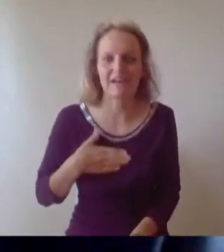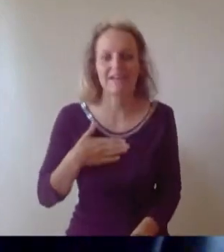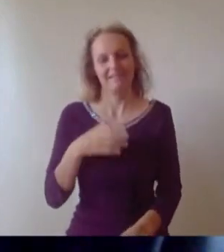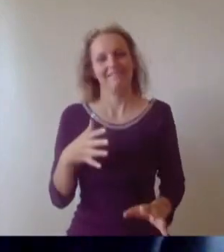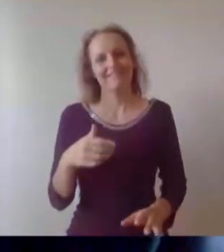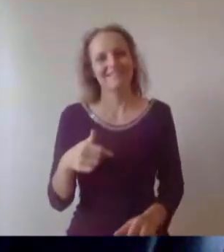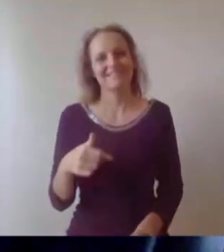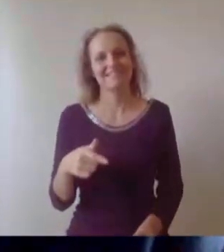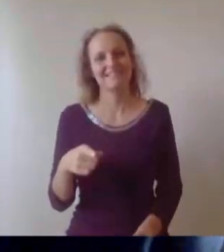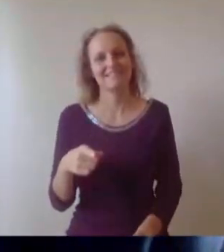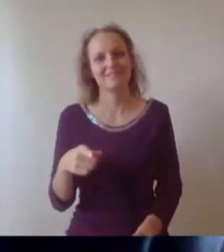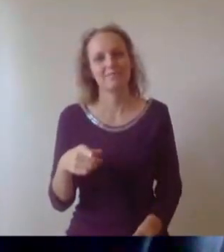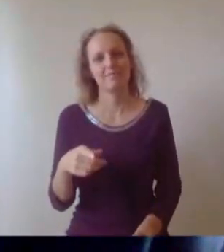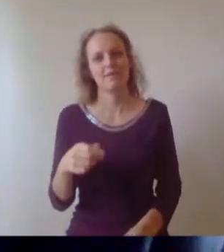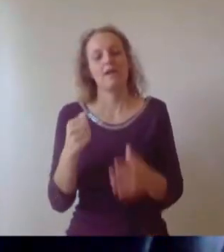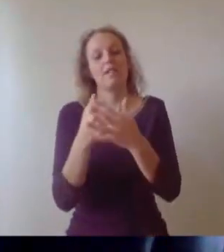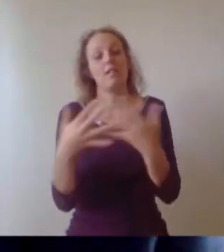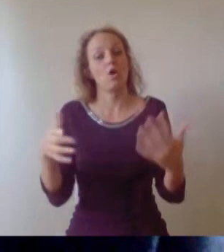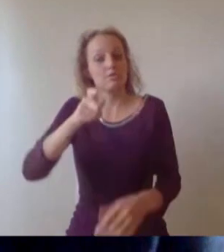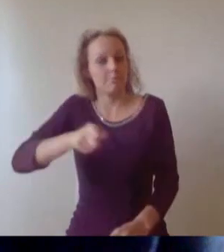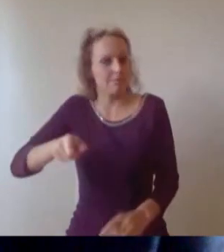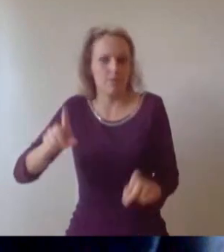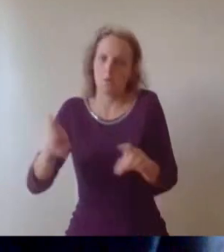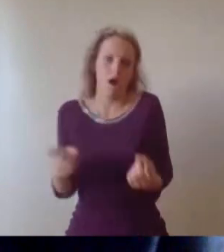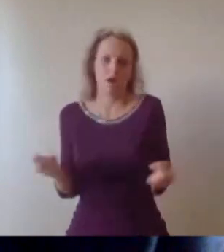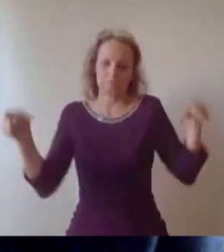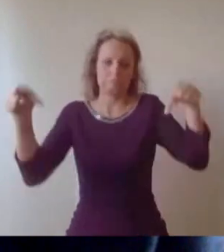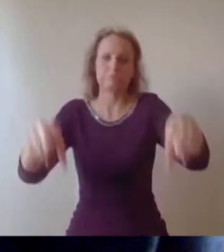who are not able to attend this event today and we'd like to show a short film